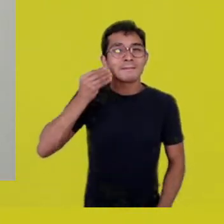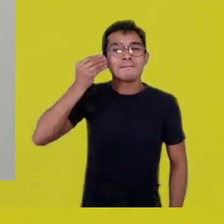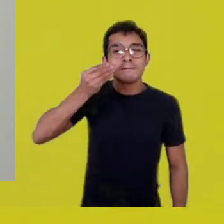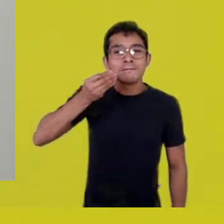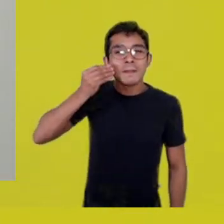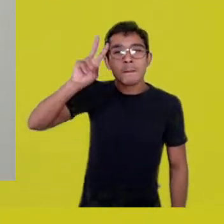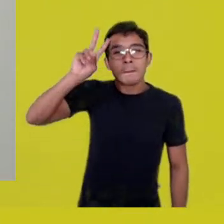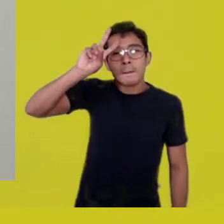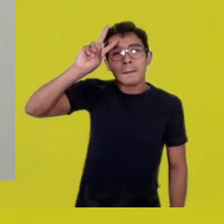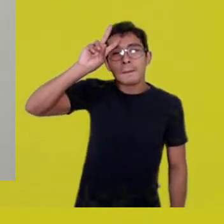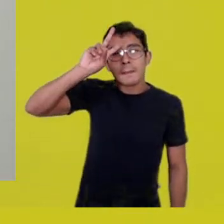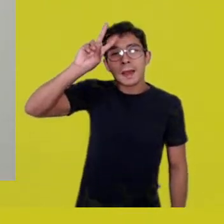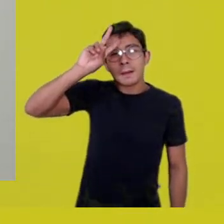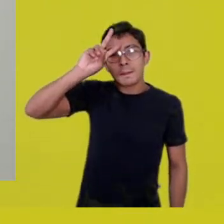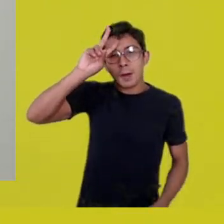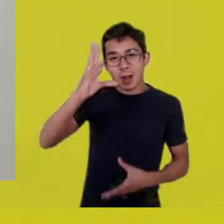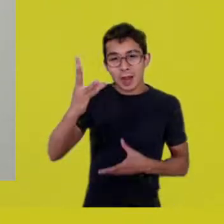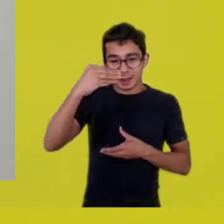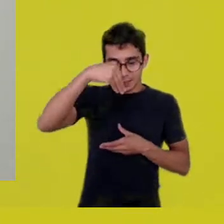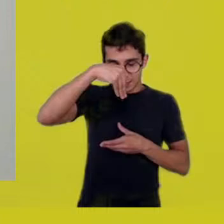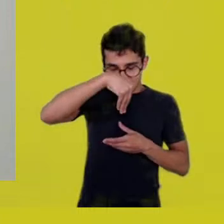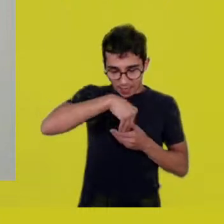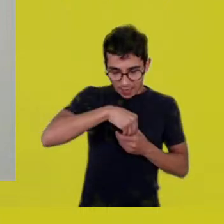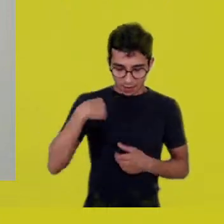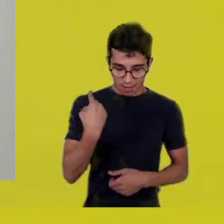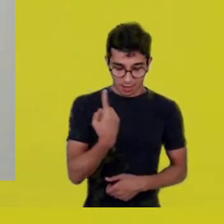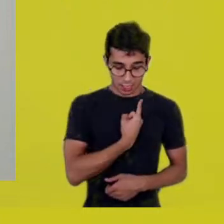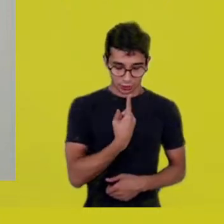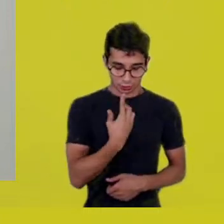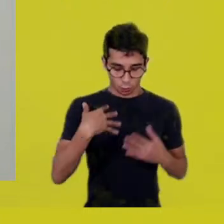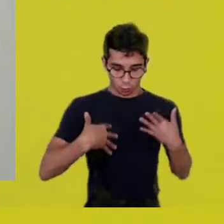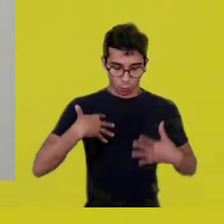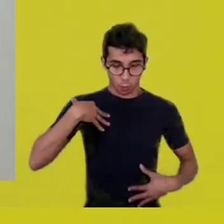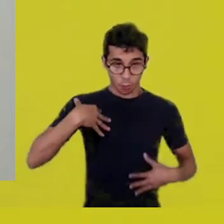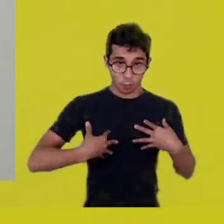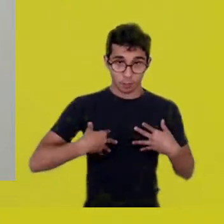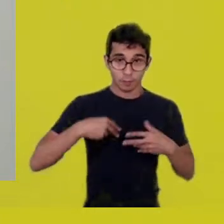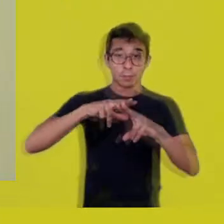in the passage of our grandparents, our forebears,